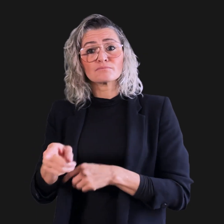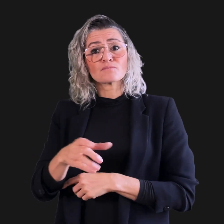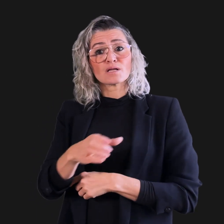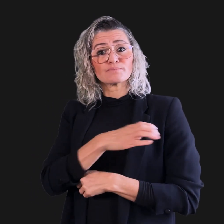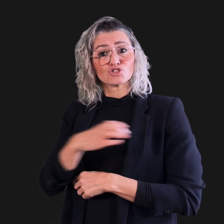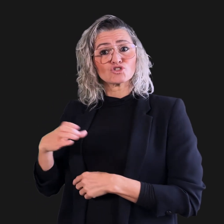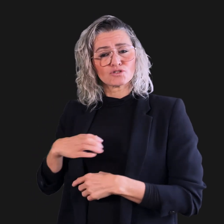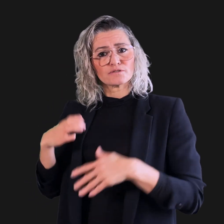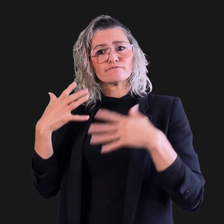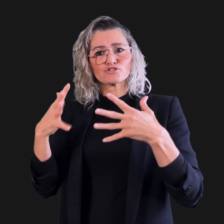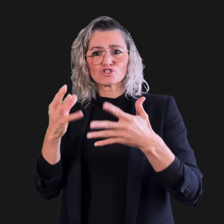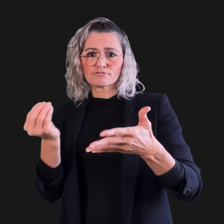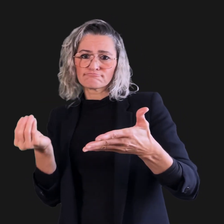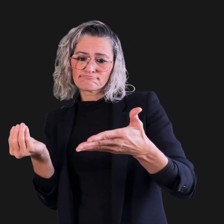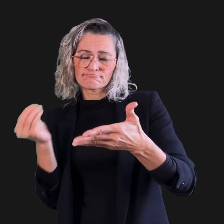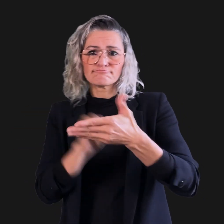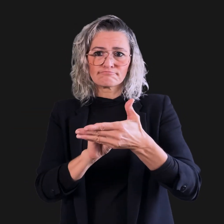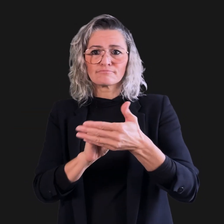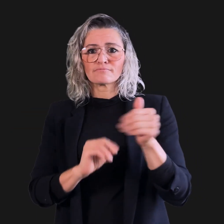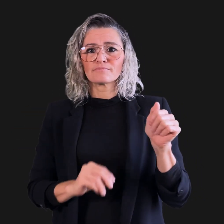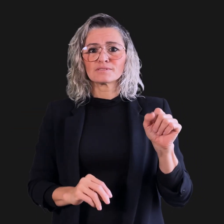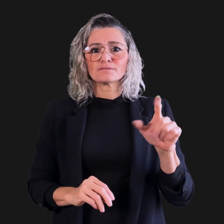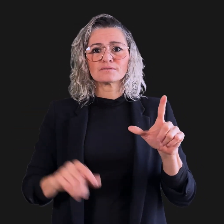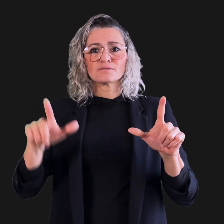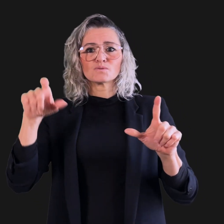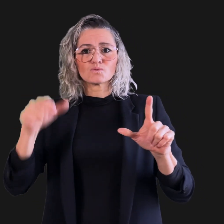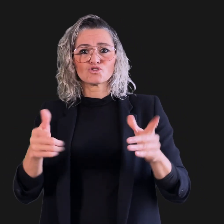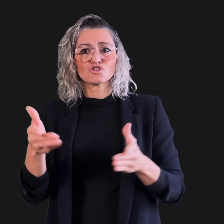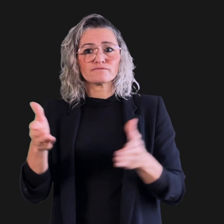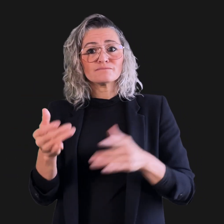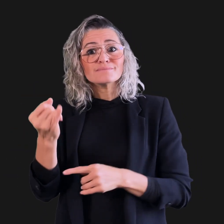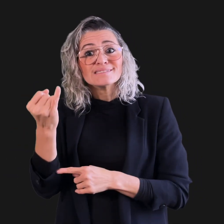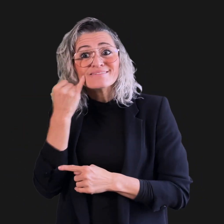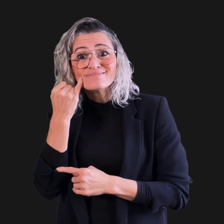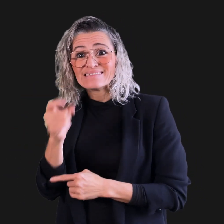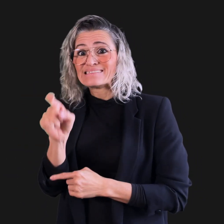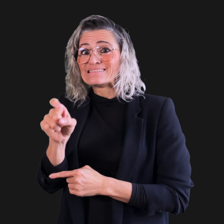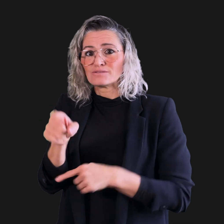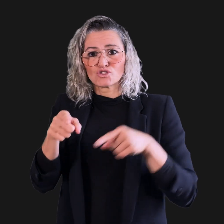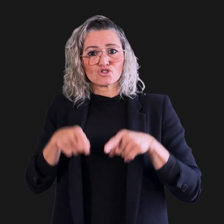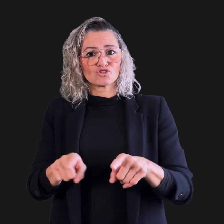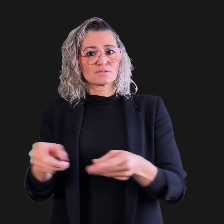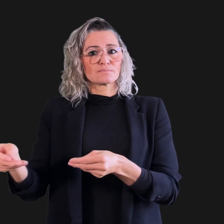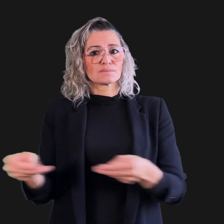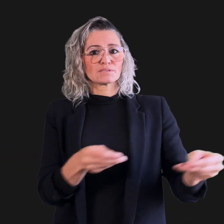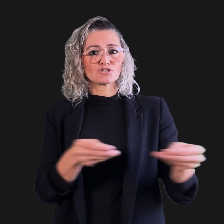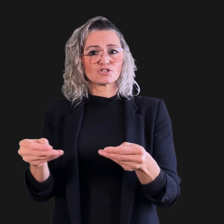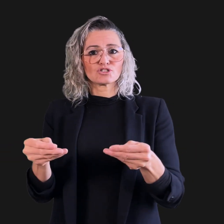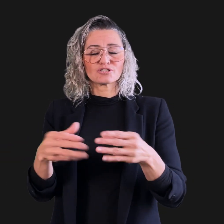The Commission has also enlisted ASL and LSQ services when needed during mediation.